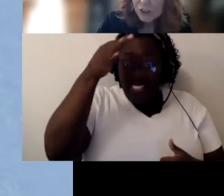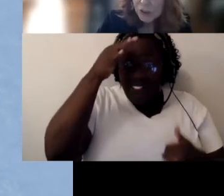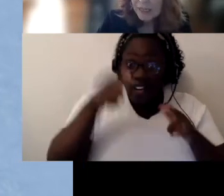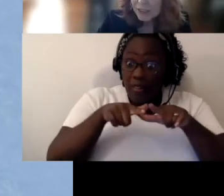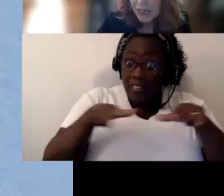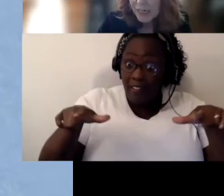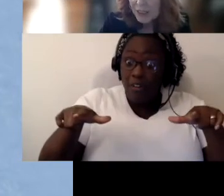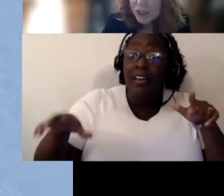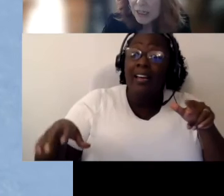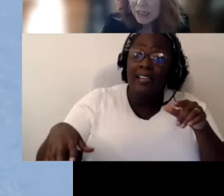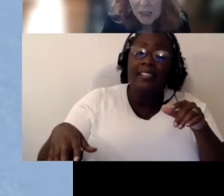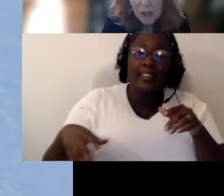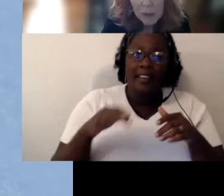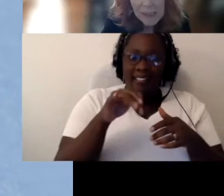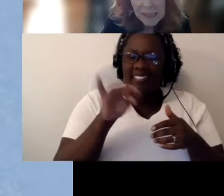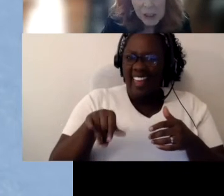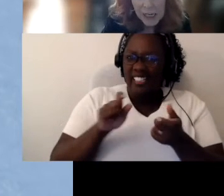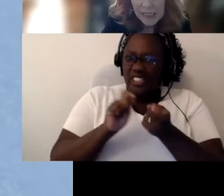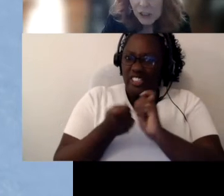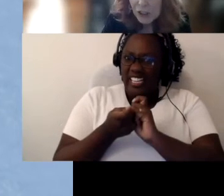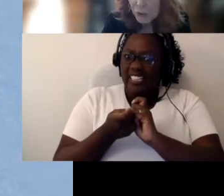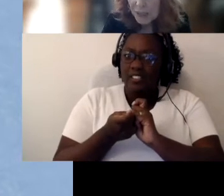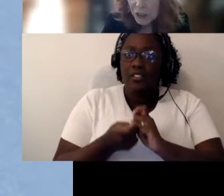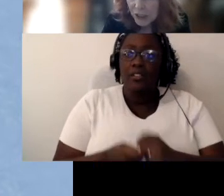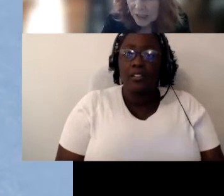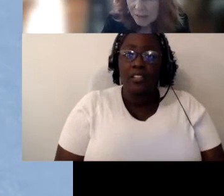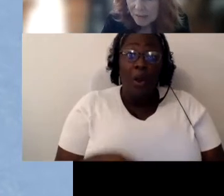try to change. You know we see change the trenches.